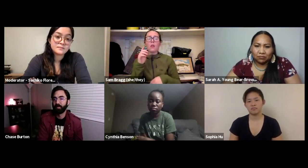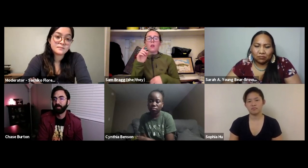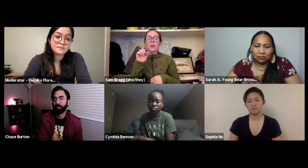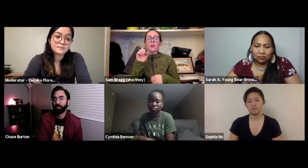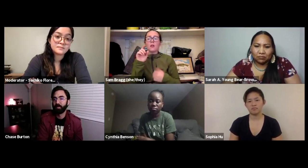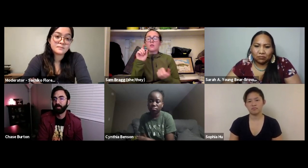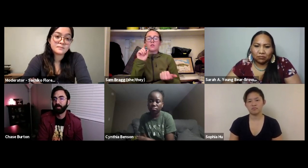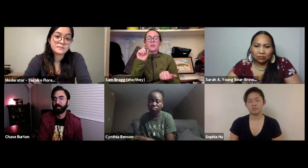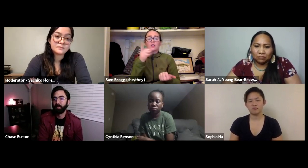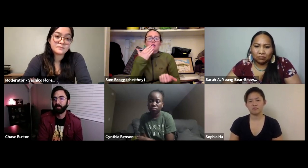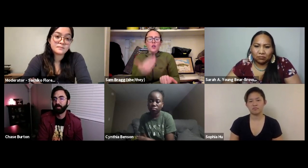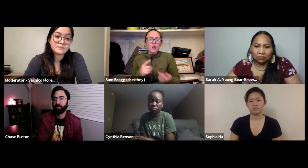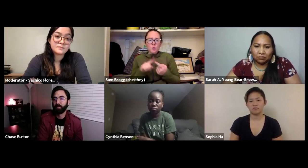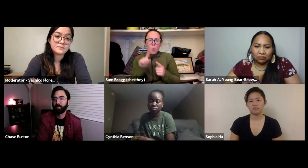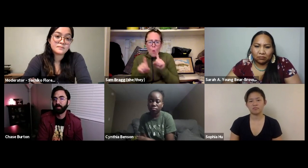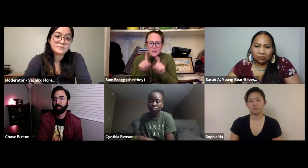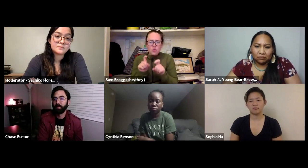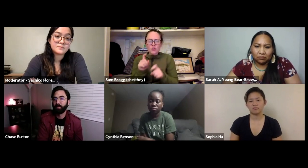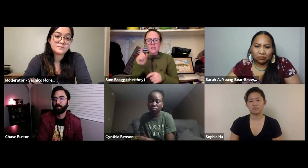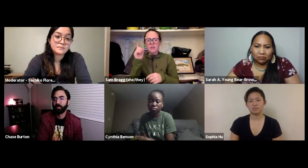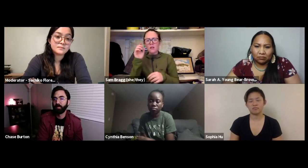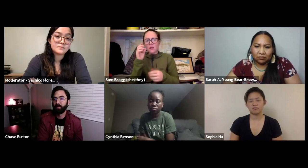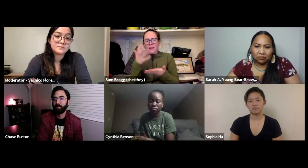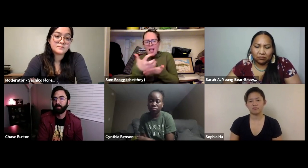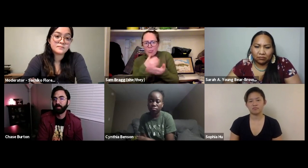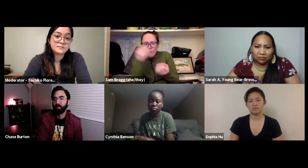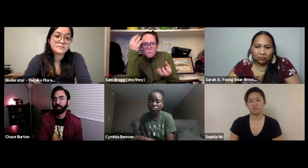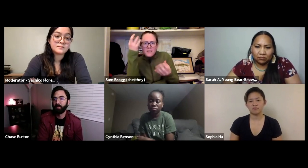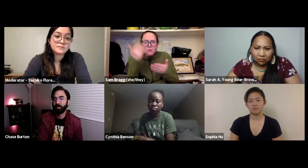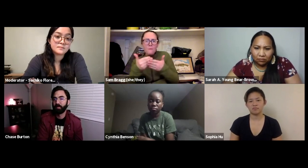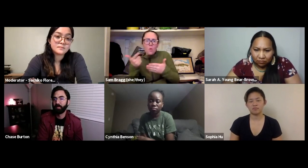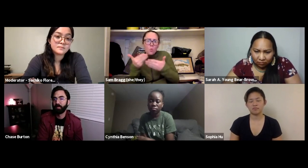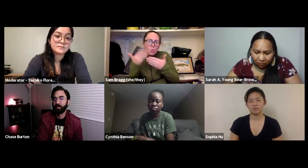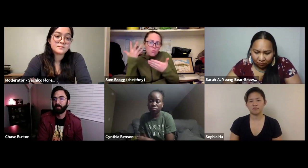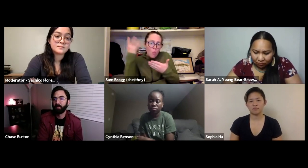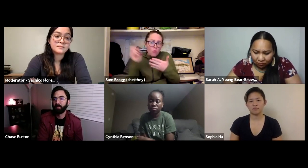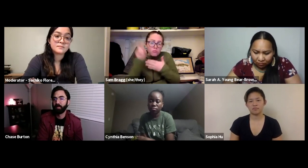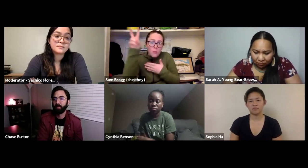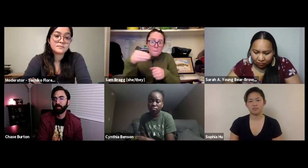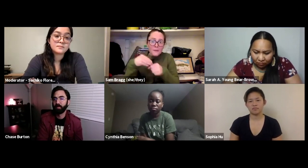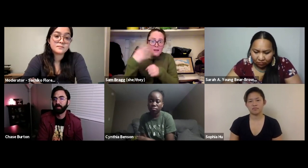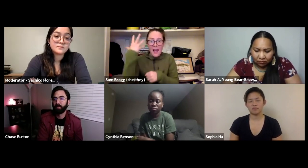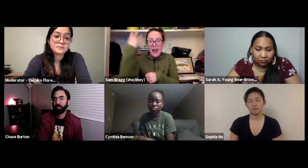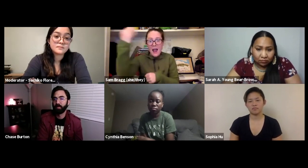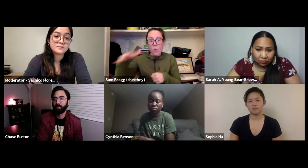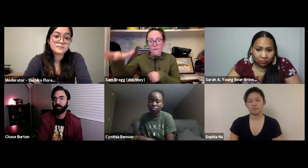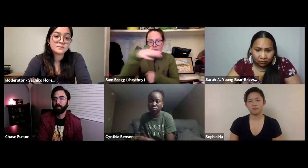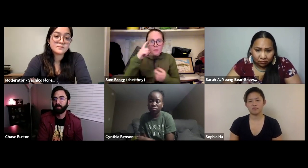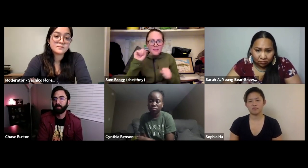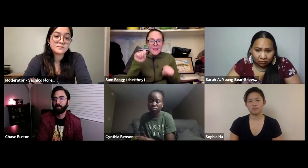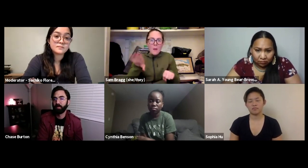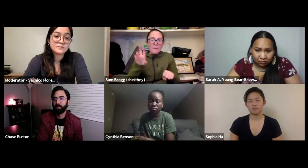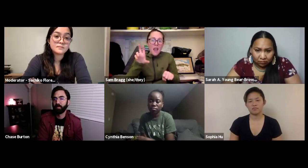is of course fear is normal it's good to question and it's good to collect information before